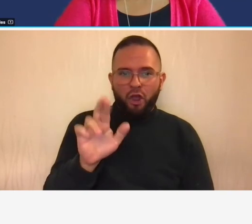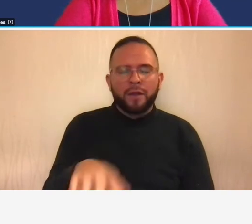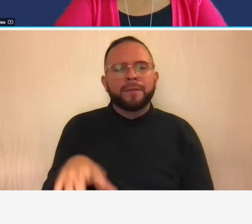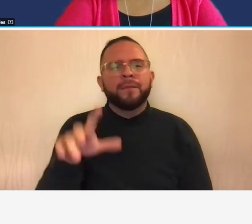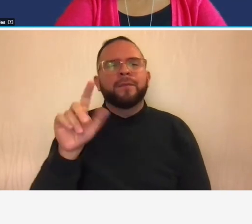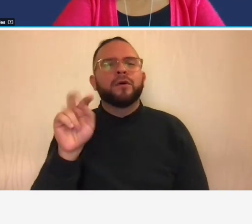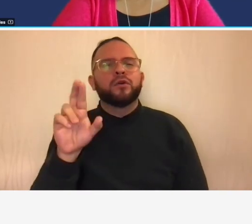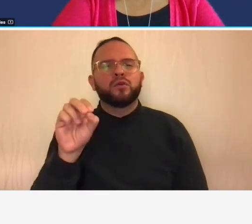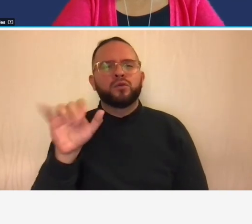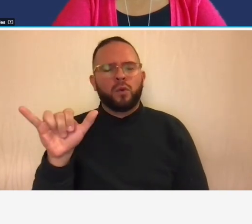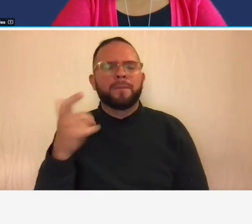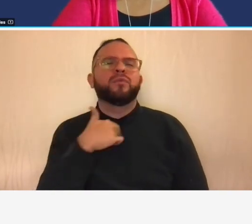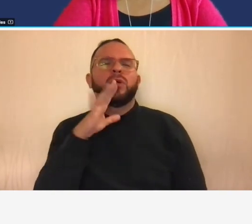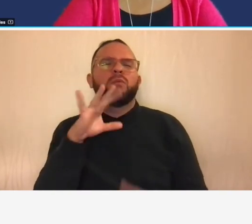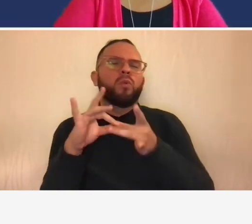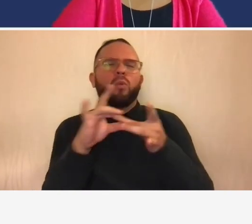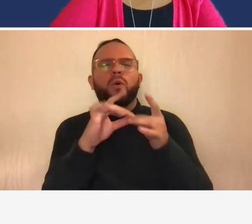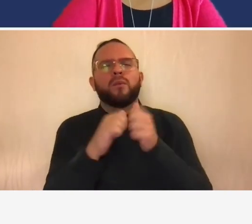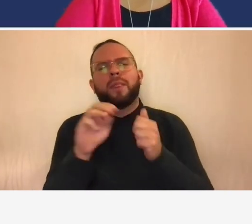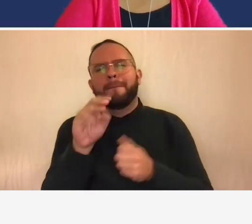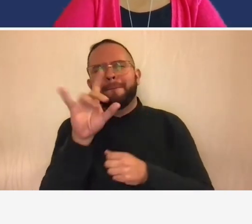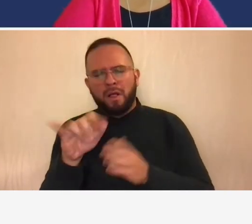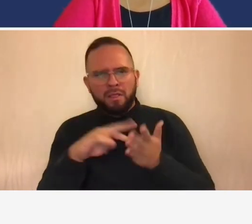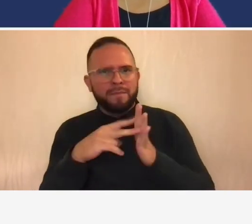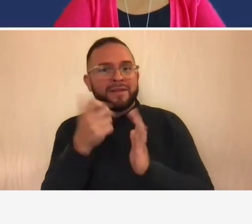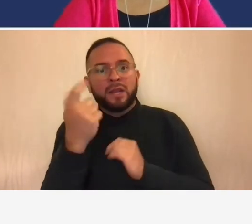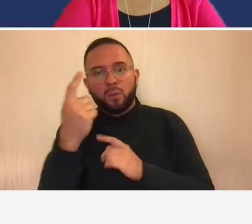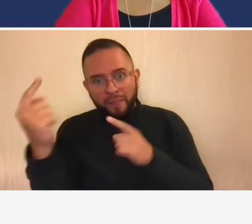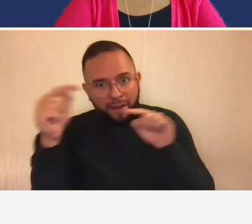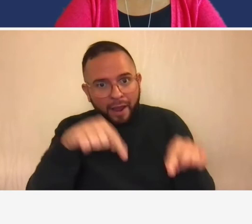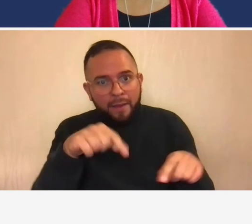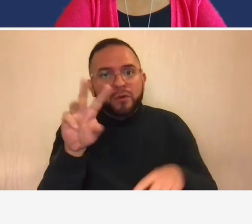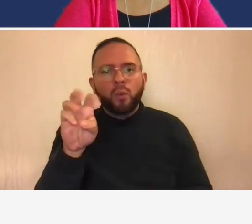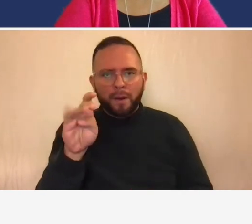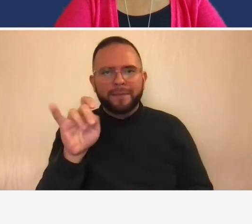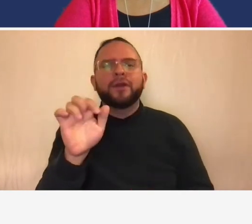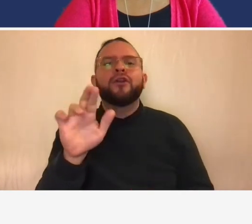molly to make sure that everyone who attended this um webinar has availability to it and access to it